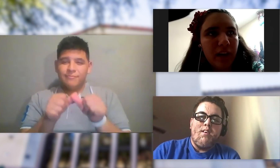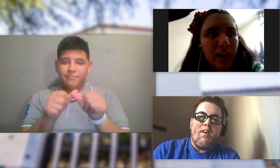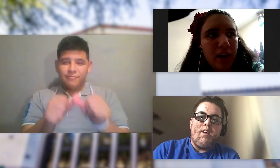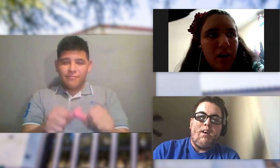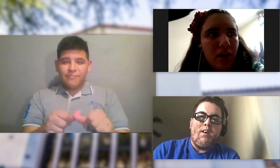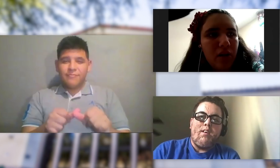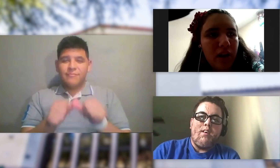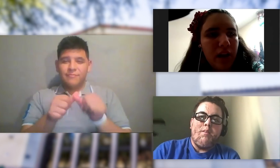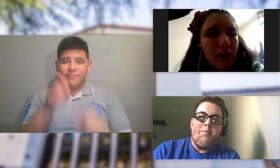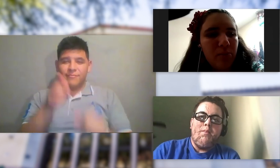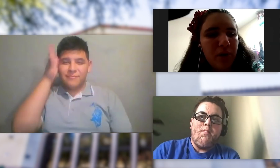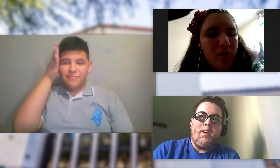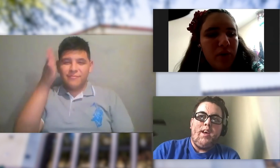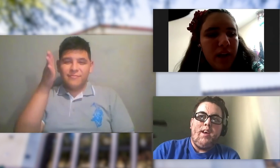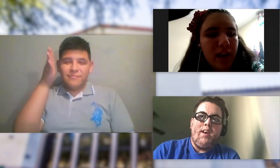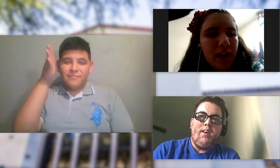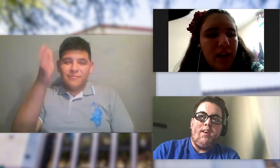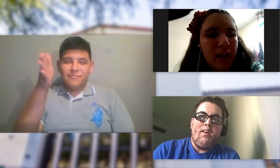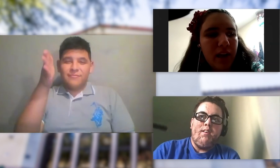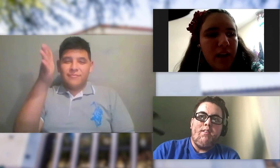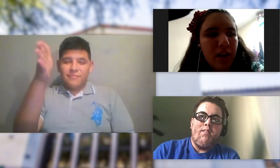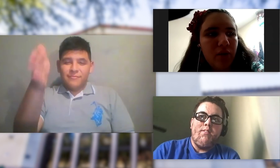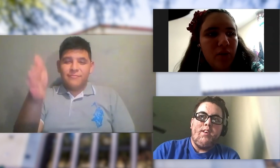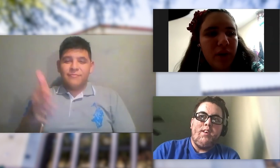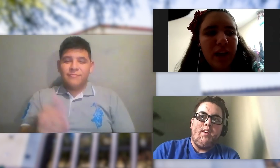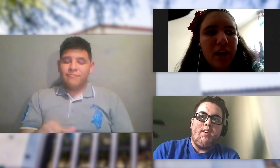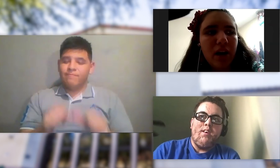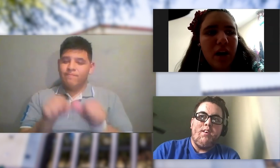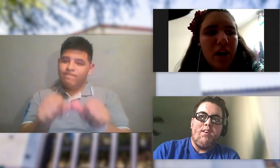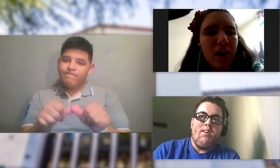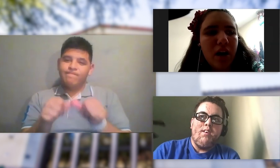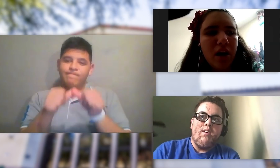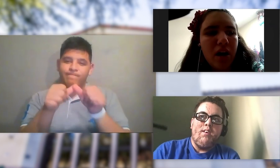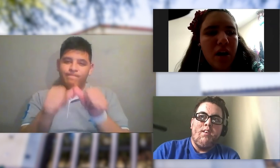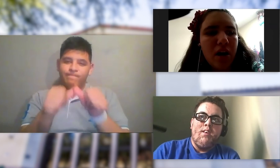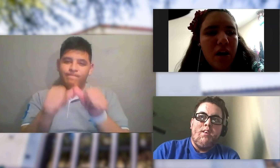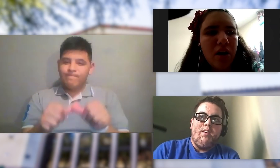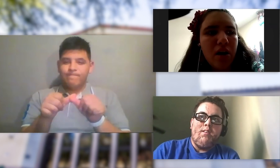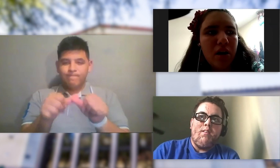I'LL HELP YOU CARRY ON